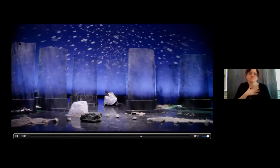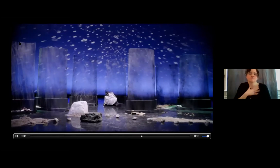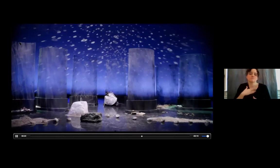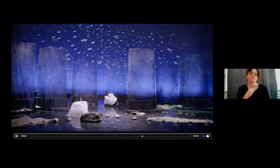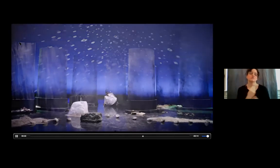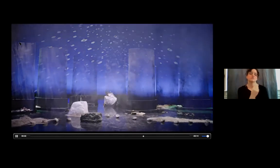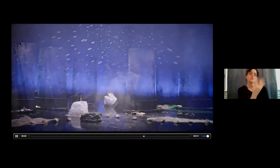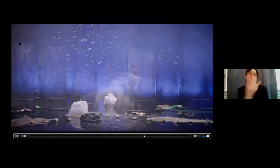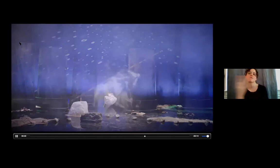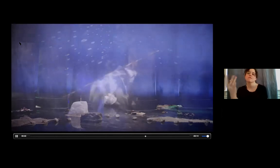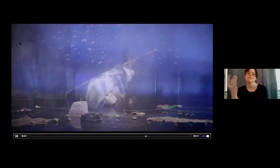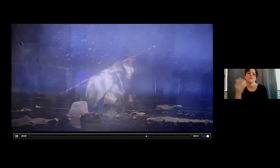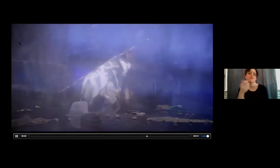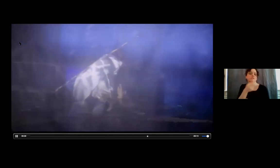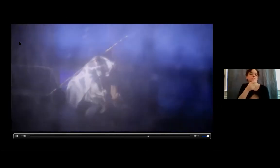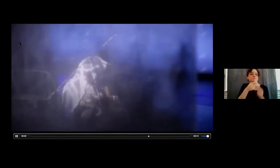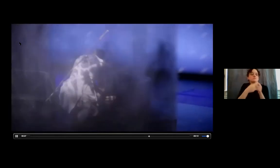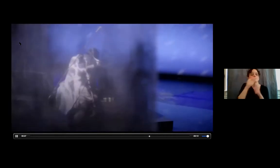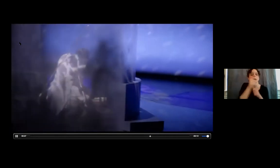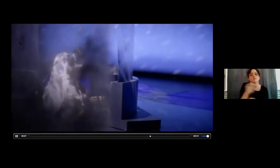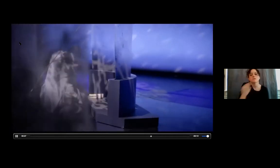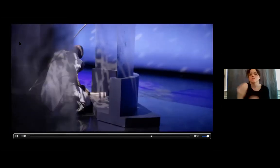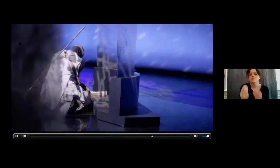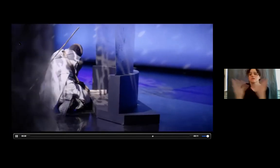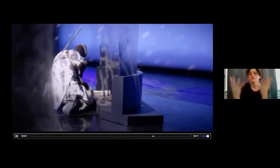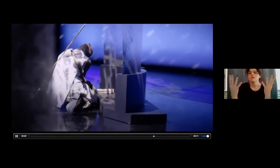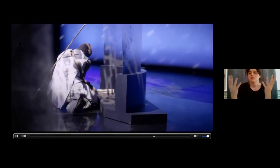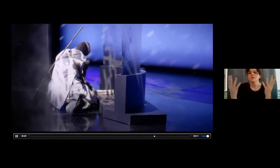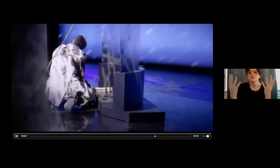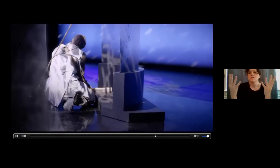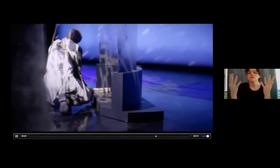I normally do the same things on this day as I remember.